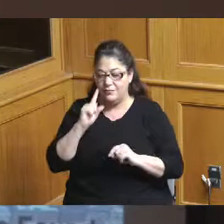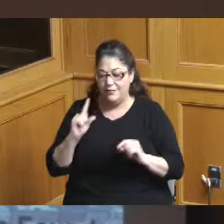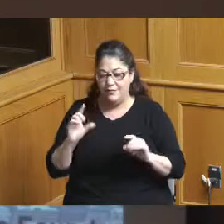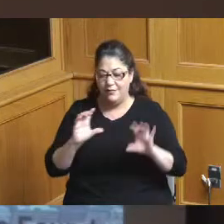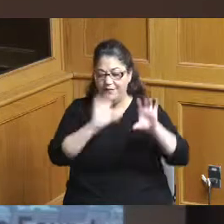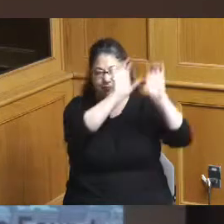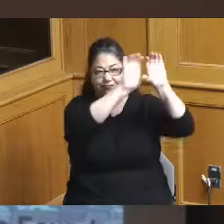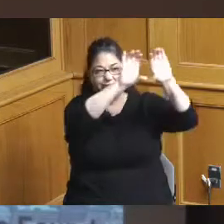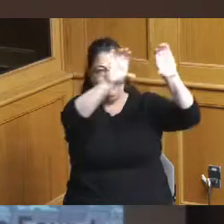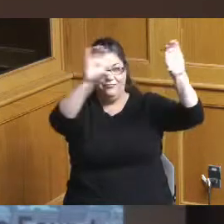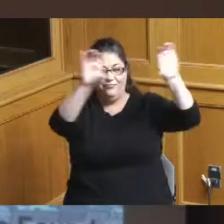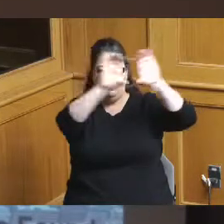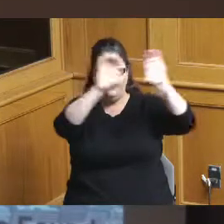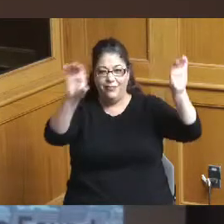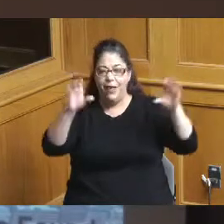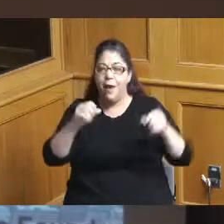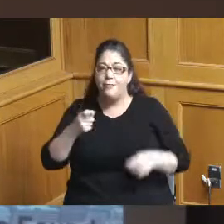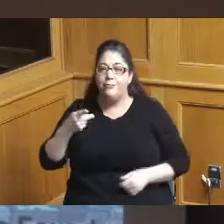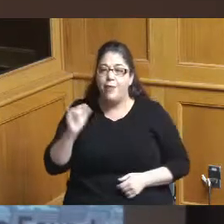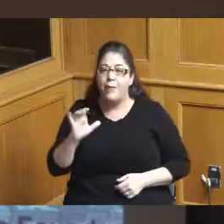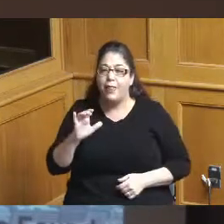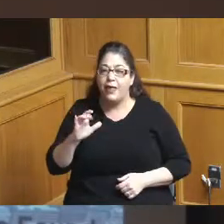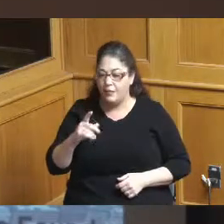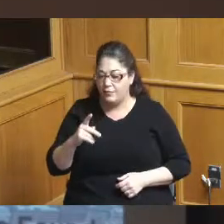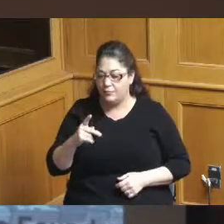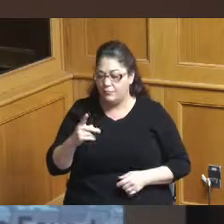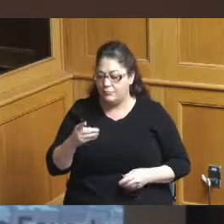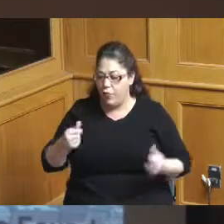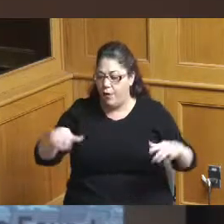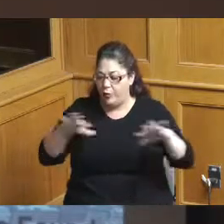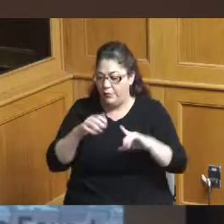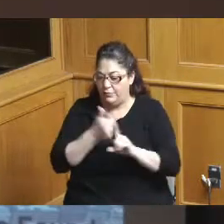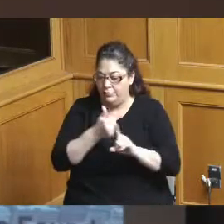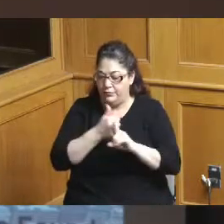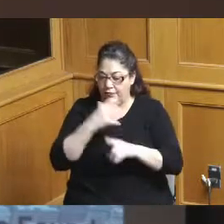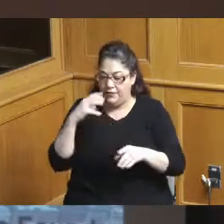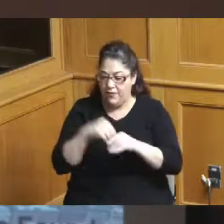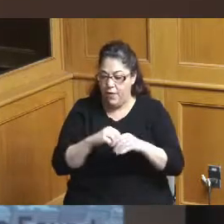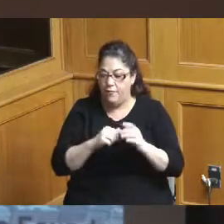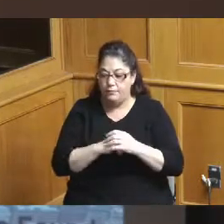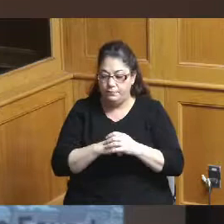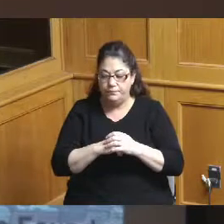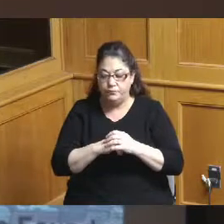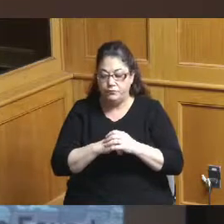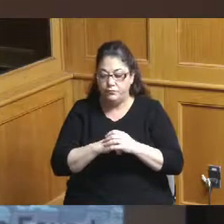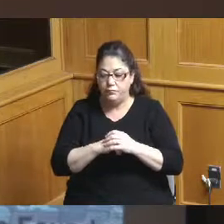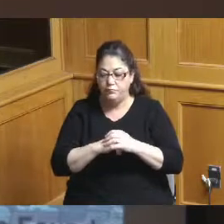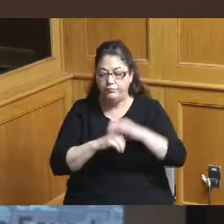which shows the public property that is in play which really gives us as a community